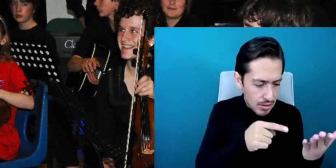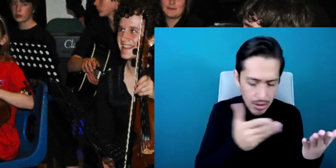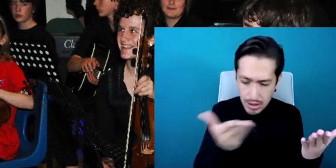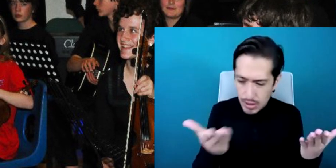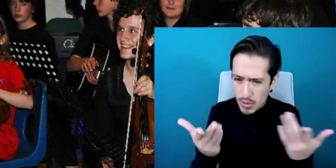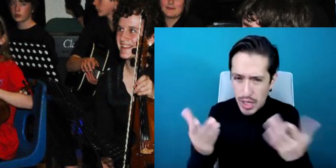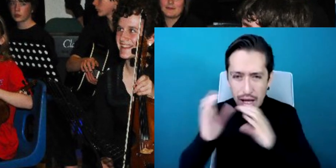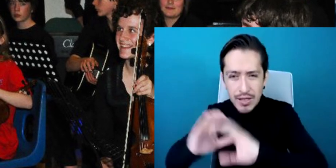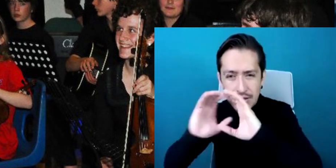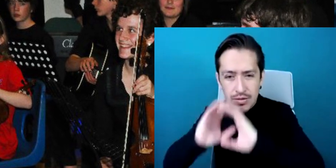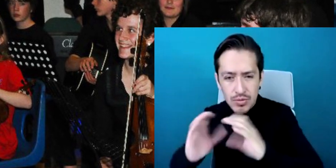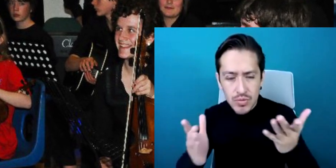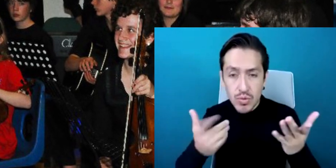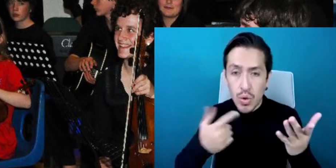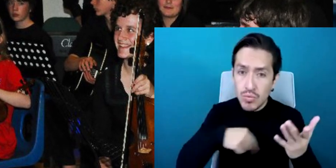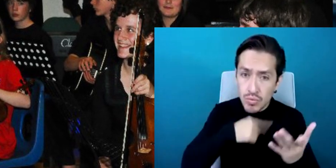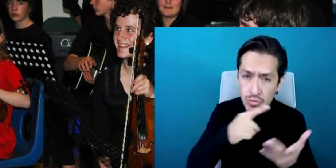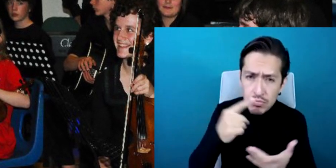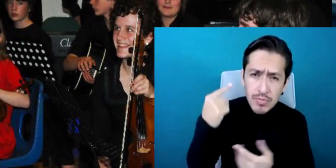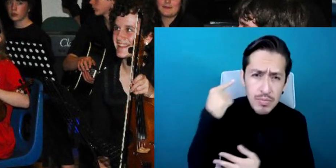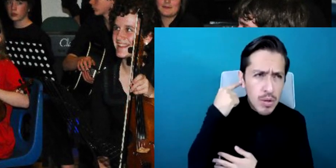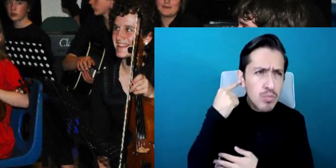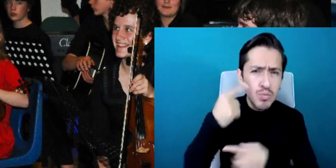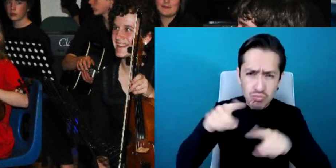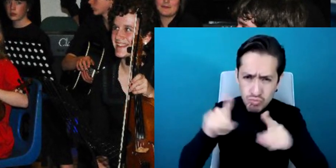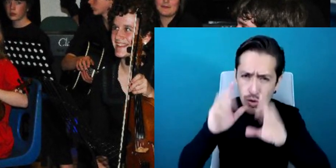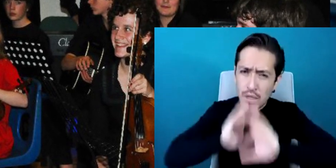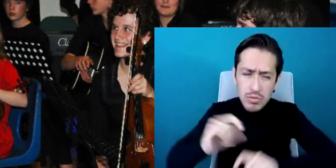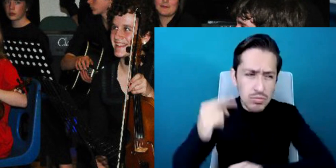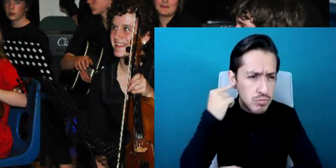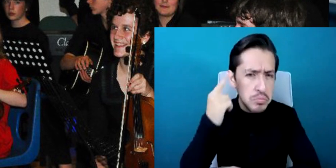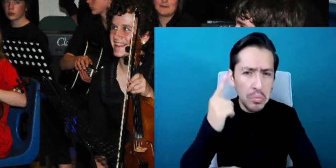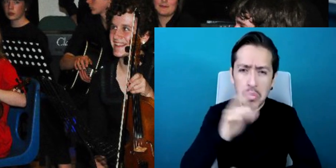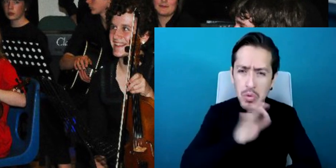piece and we can say: Oh, I like that or oh no I don't like that and so we're very good at just